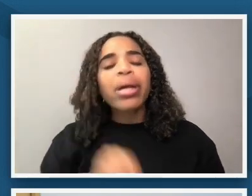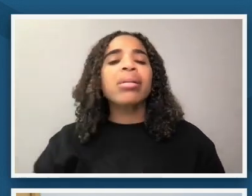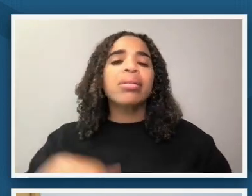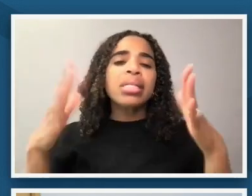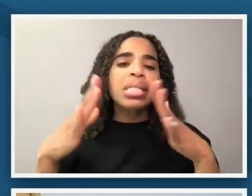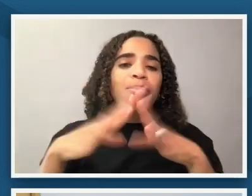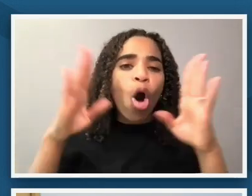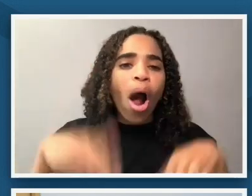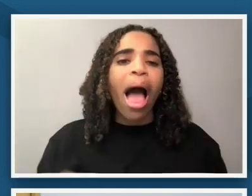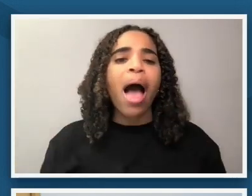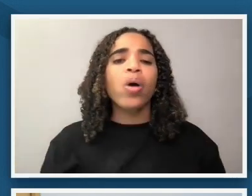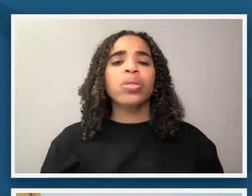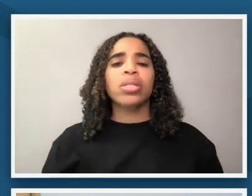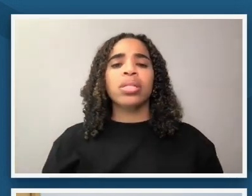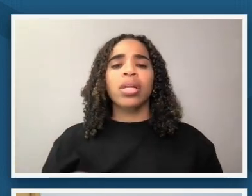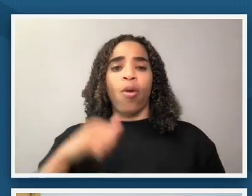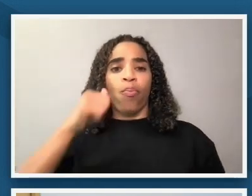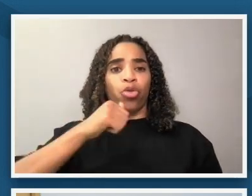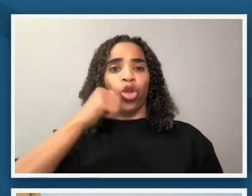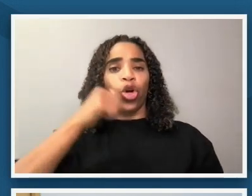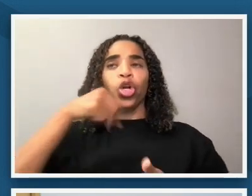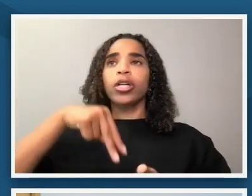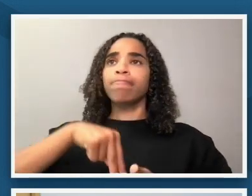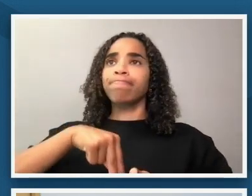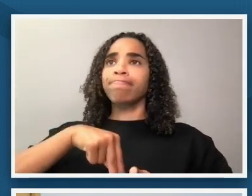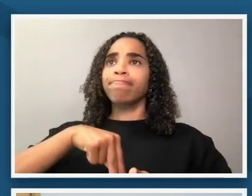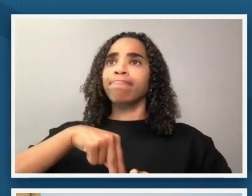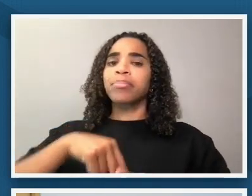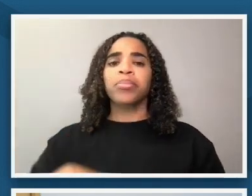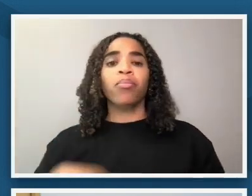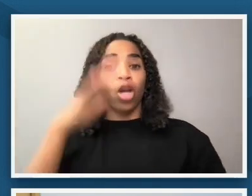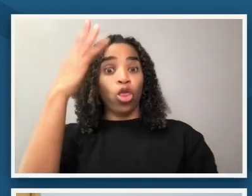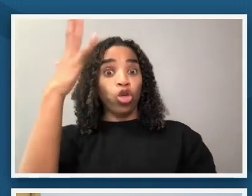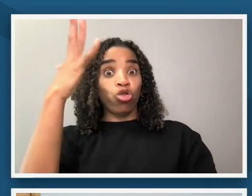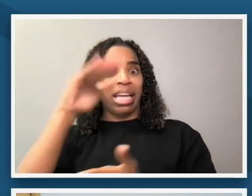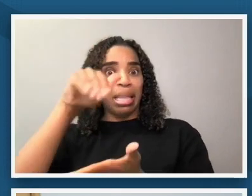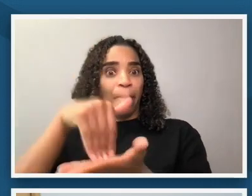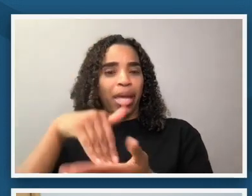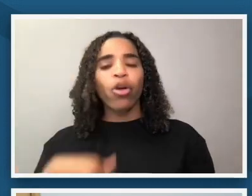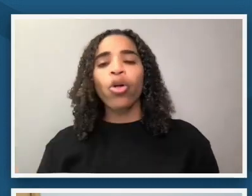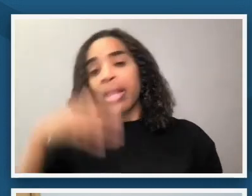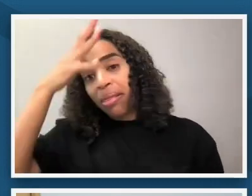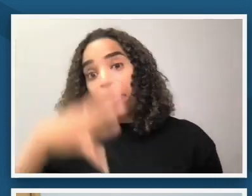girls is standing out a tree in the